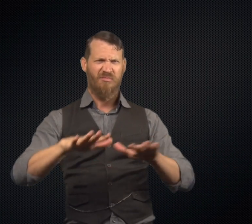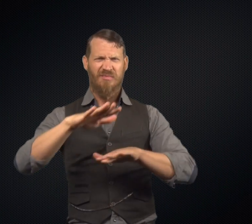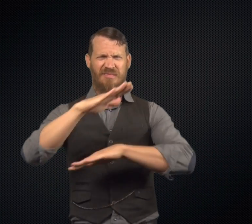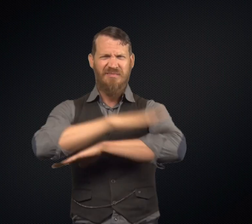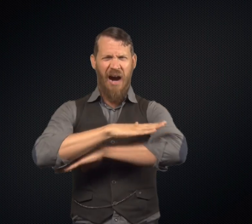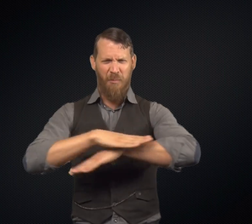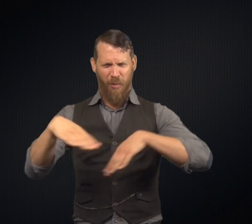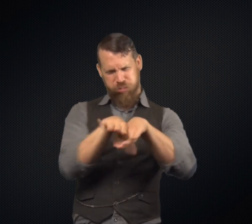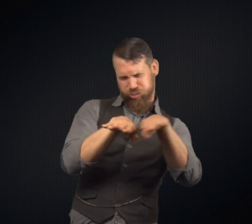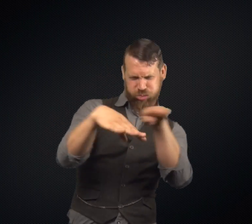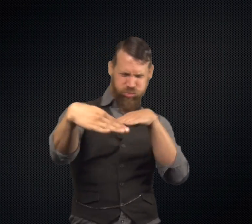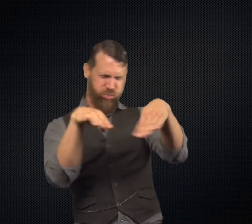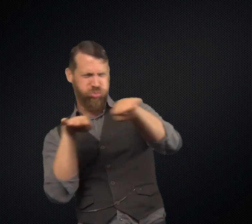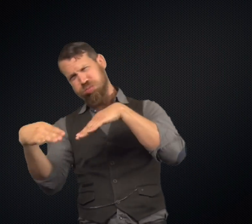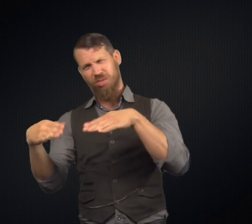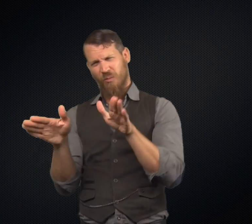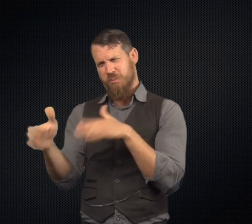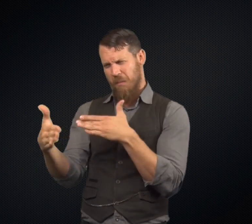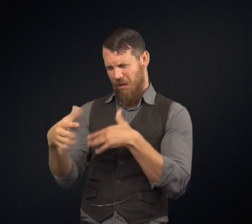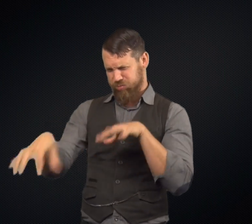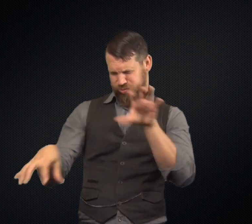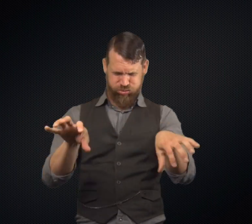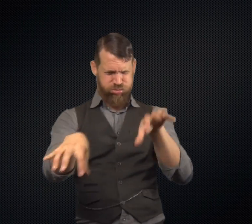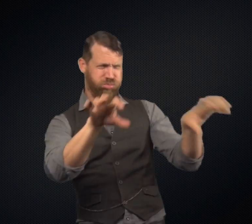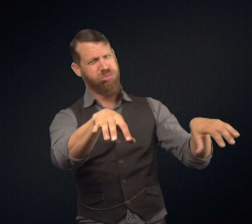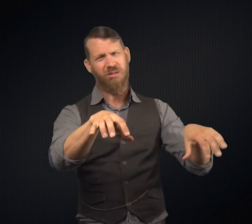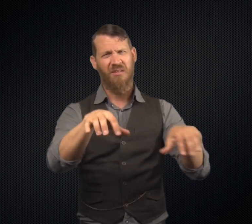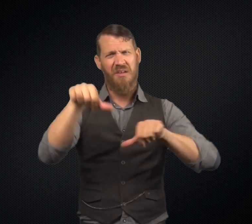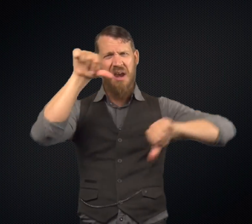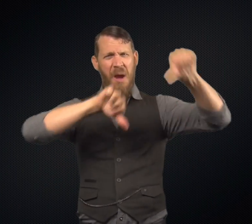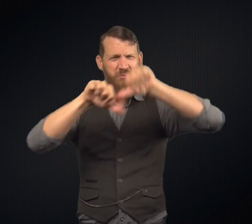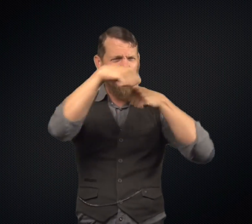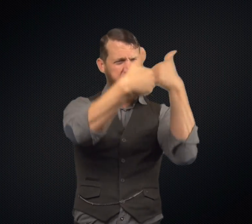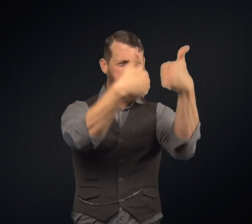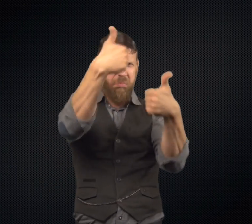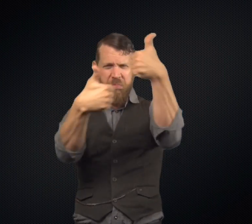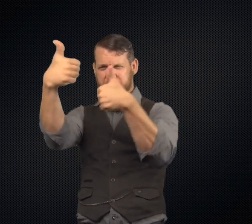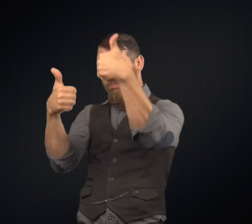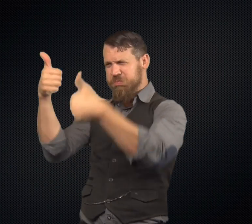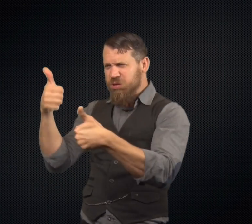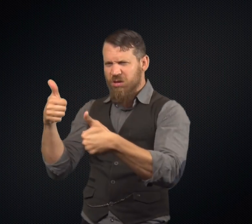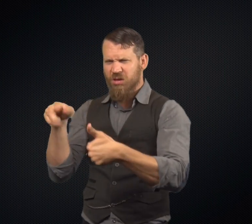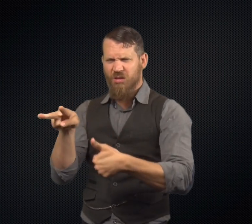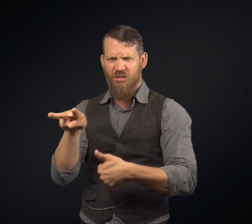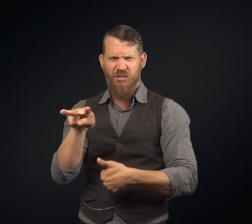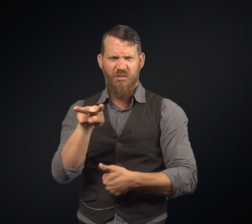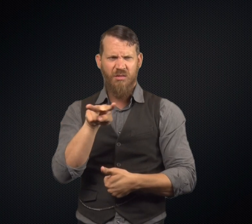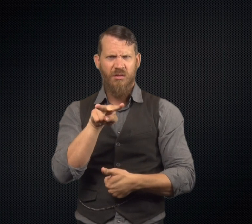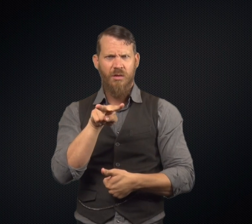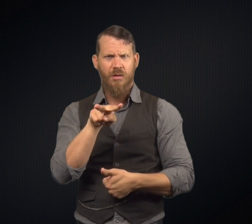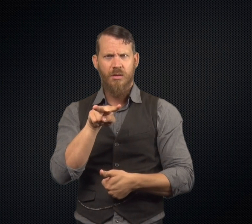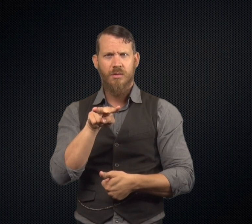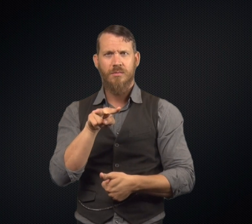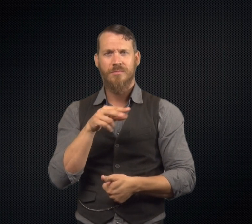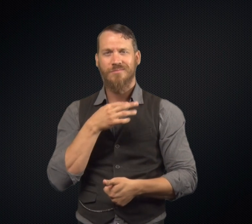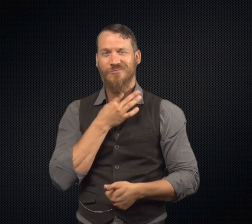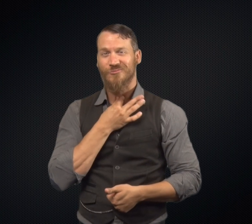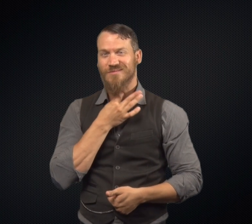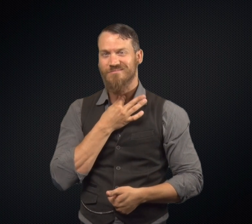They look around and the room is a mess. Tables are knocked over furniture is knocked over, and the chemicals aren't where they're supposed to be.